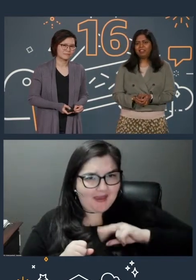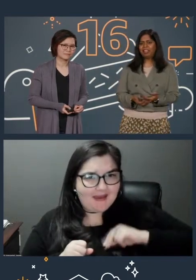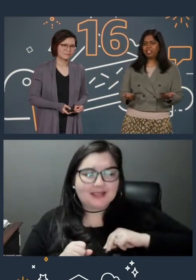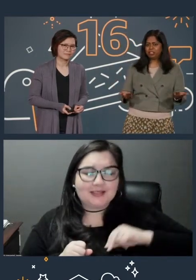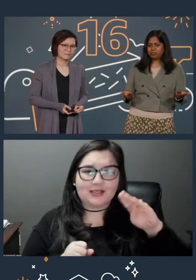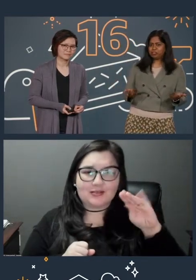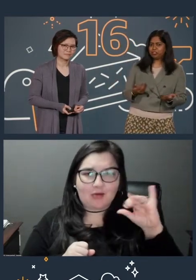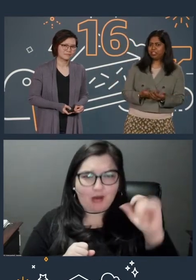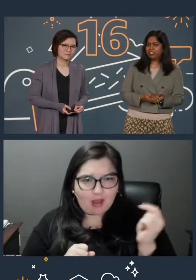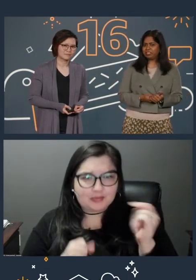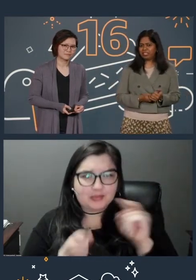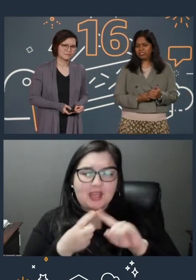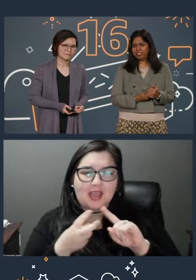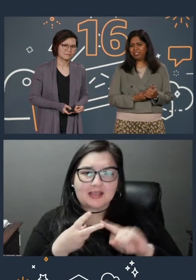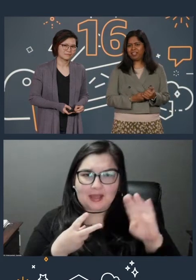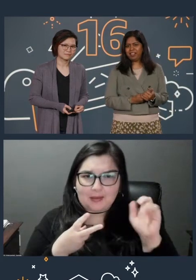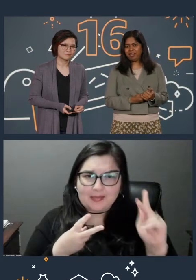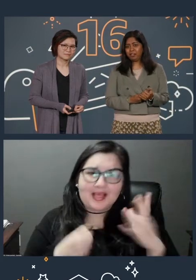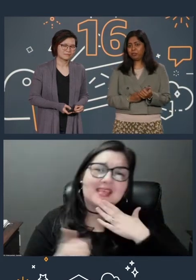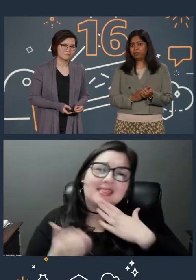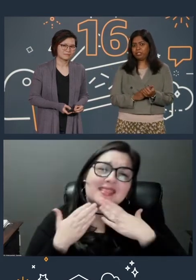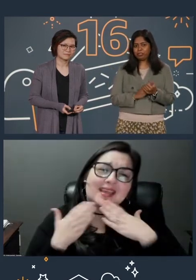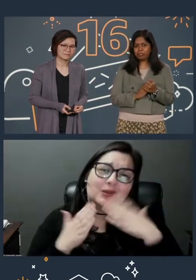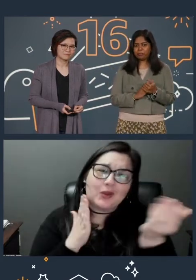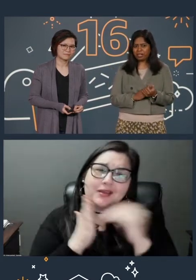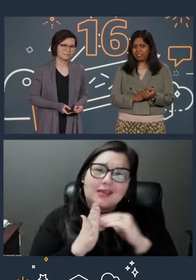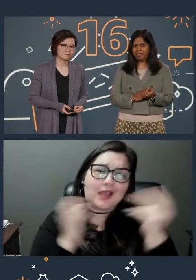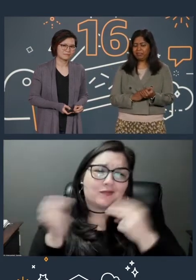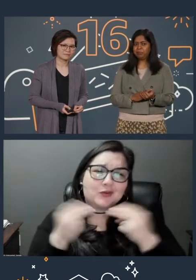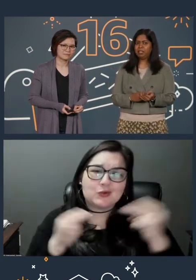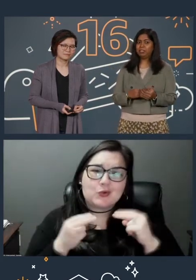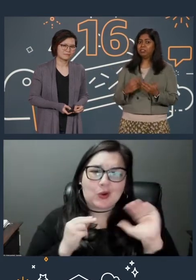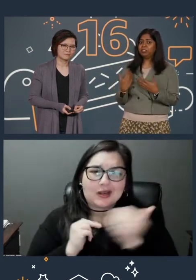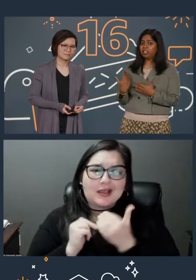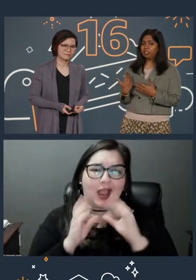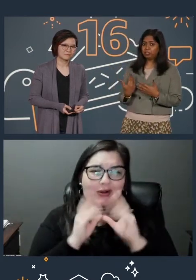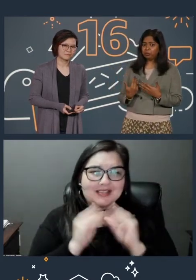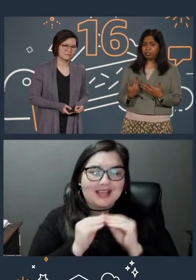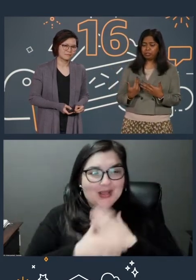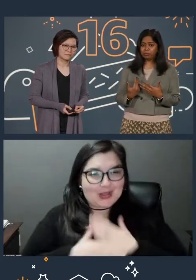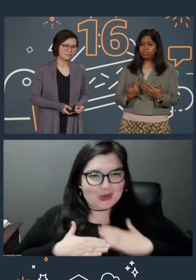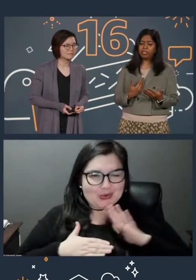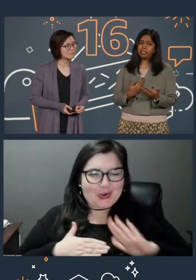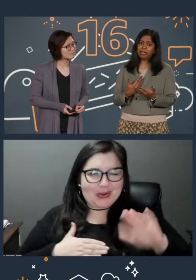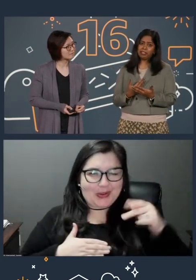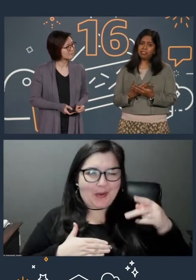Thank you for joining our session and I hope you enjoy your PI Day. Do scan the QR code to get the access